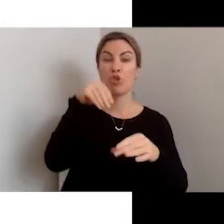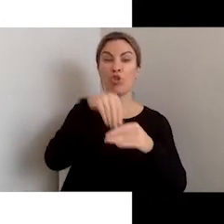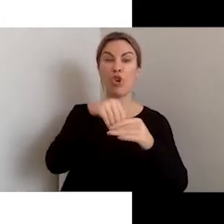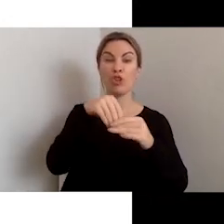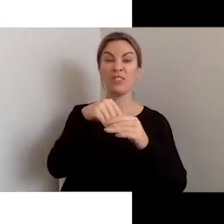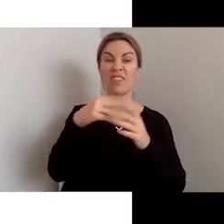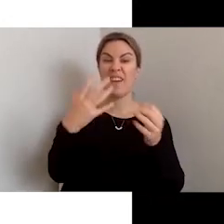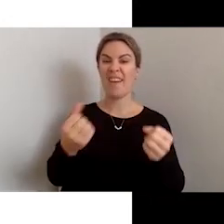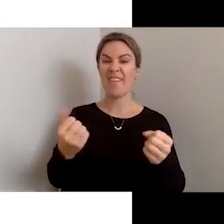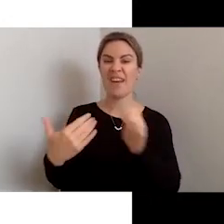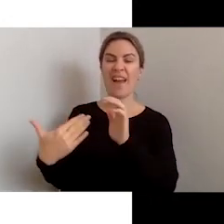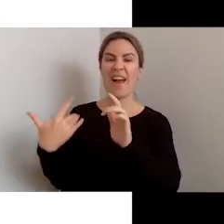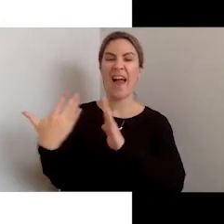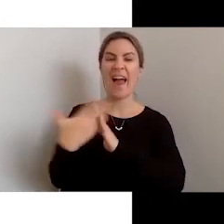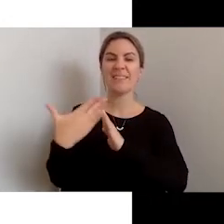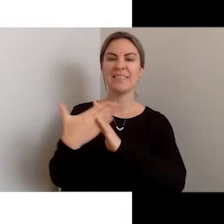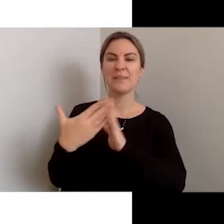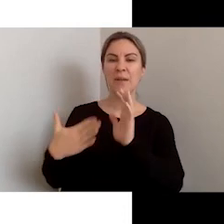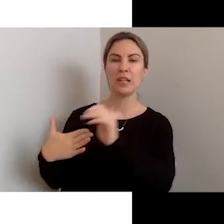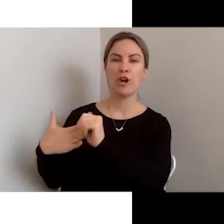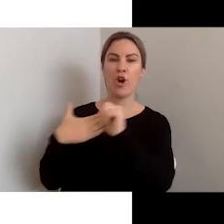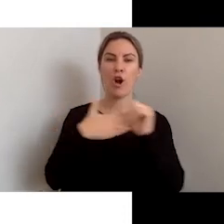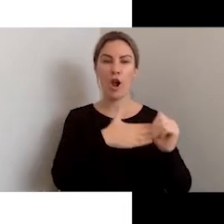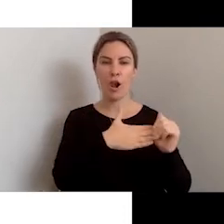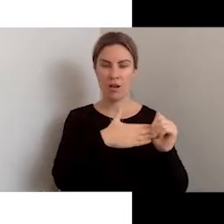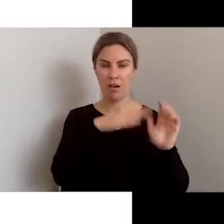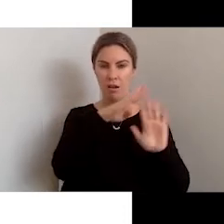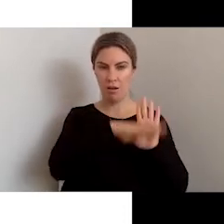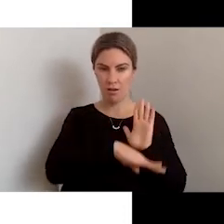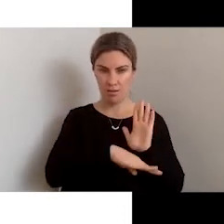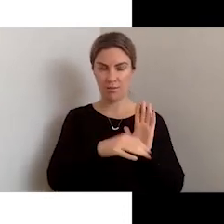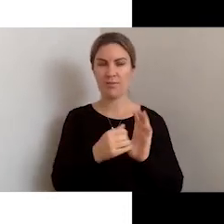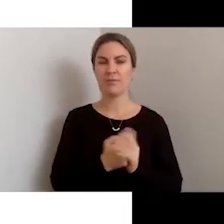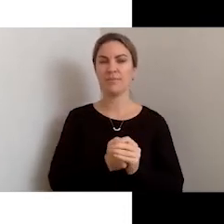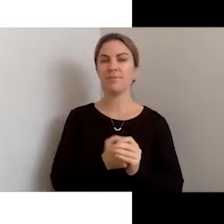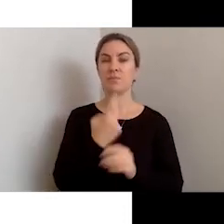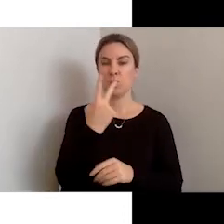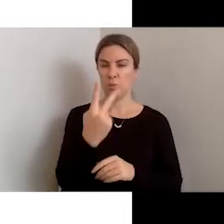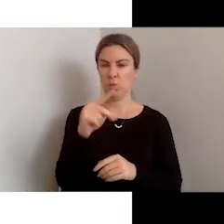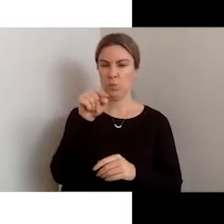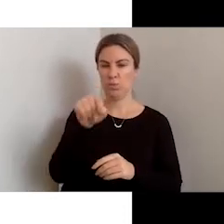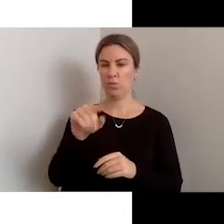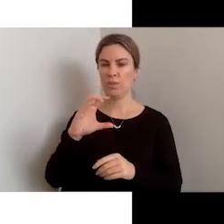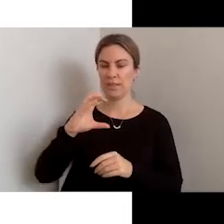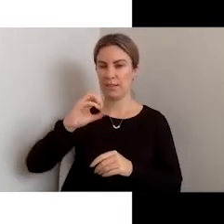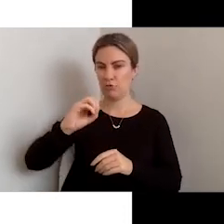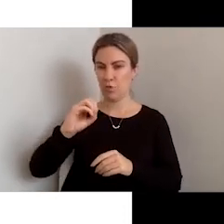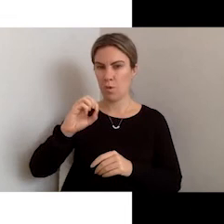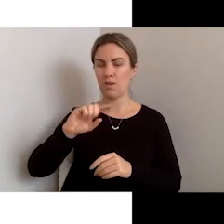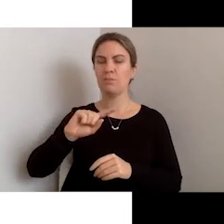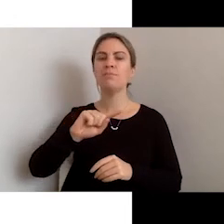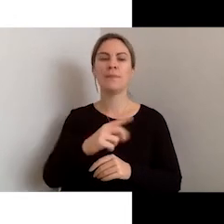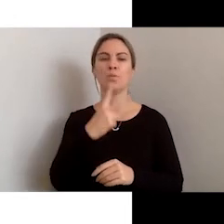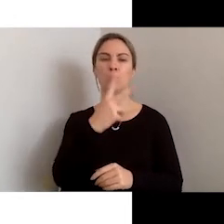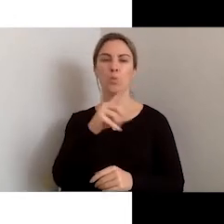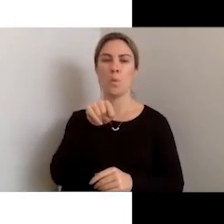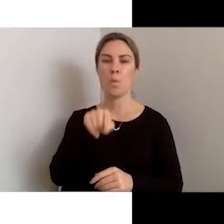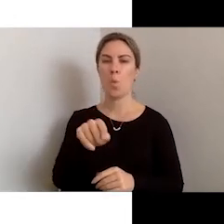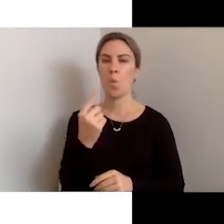and 2.1 set out a range of recommendations on making Web